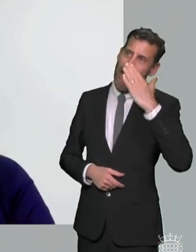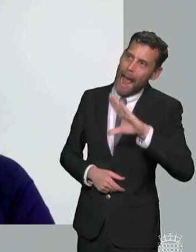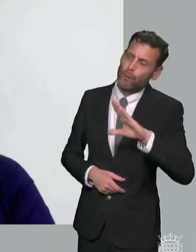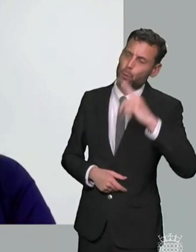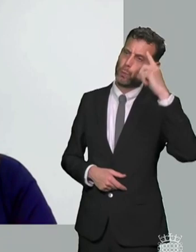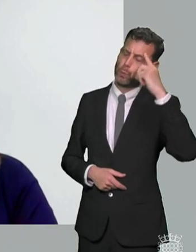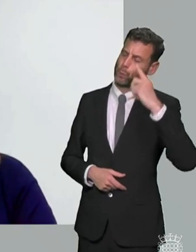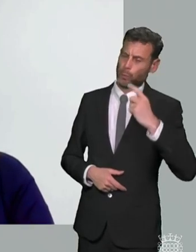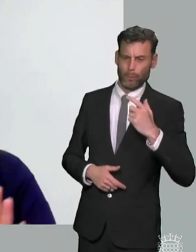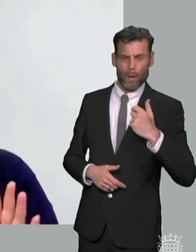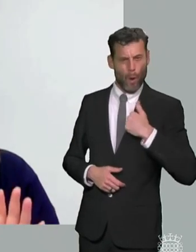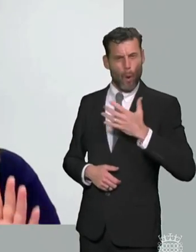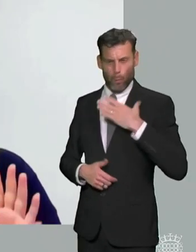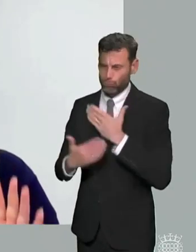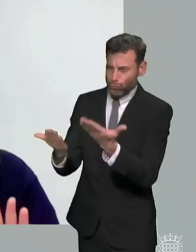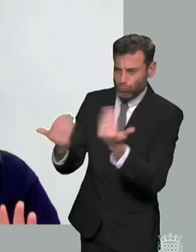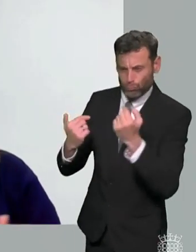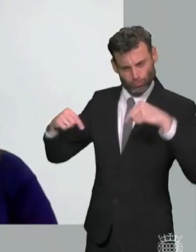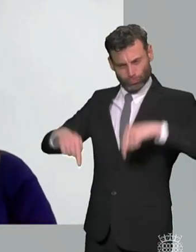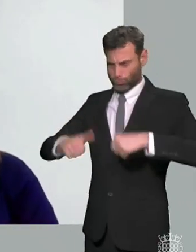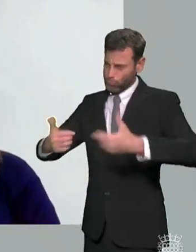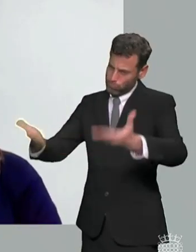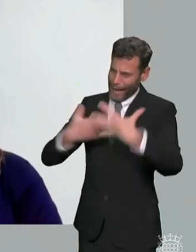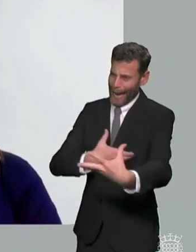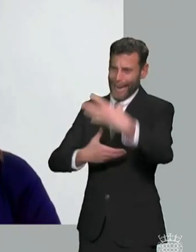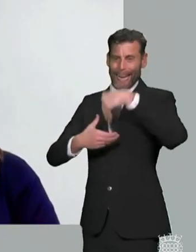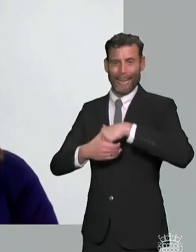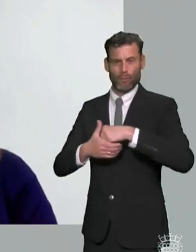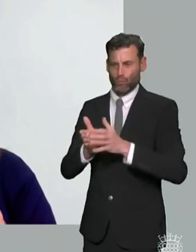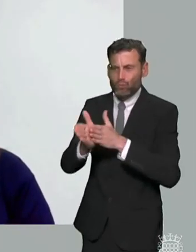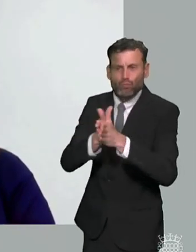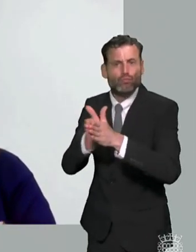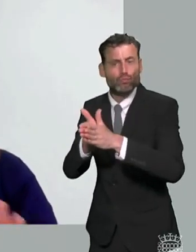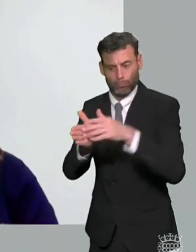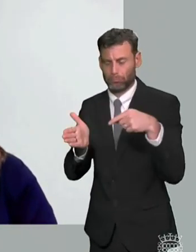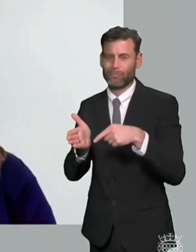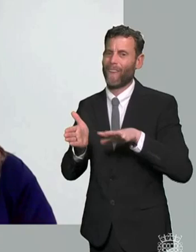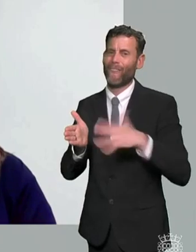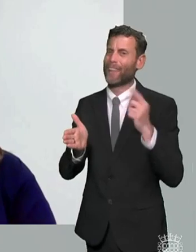and i think that is something that spreads across both um you know the kind of compulsory education